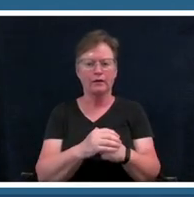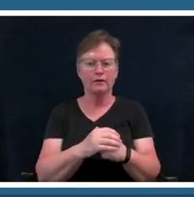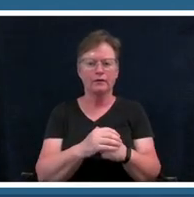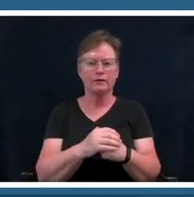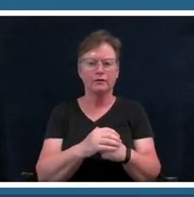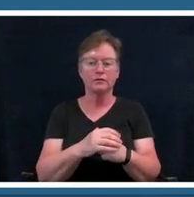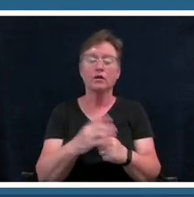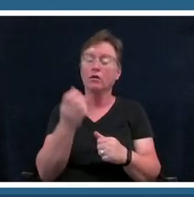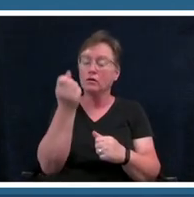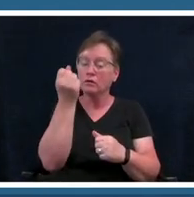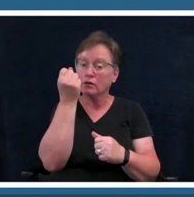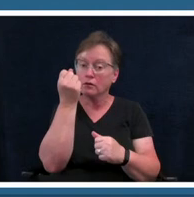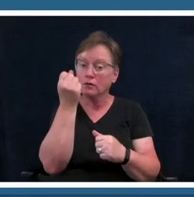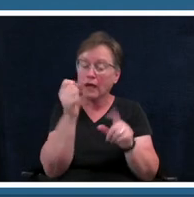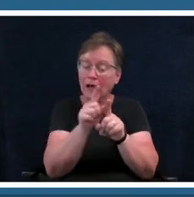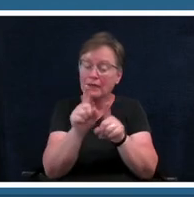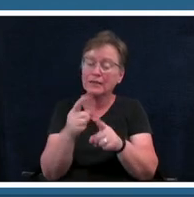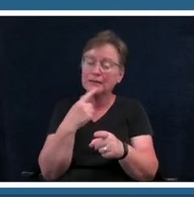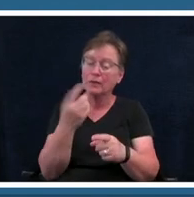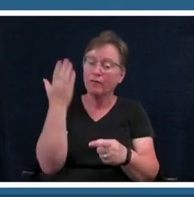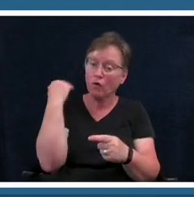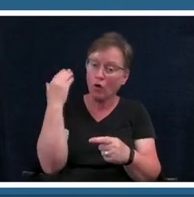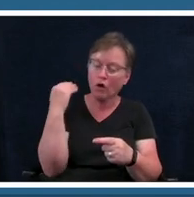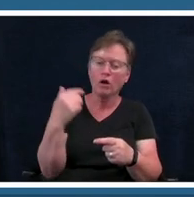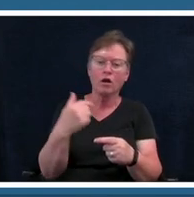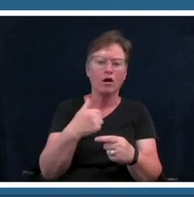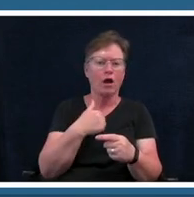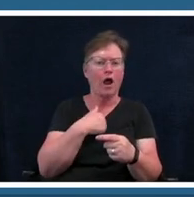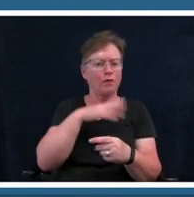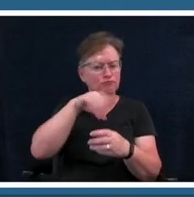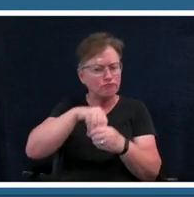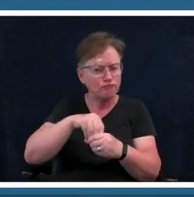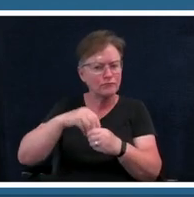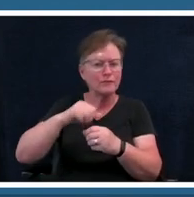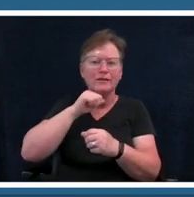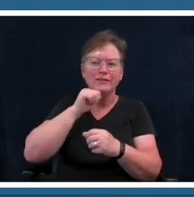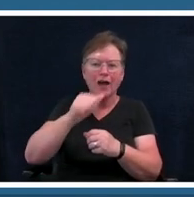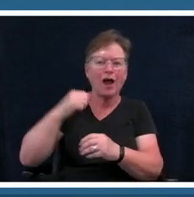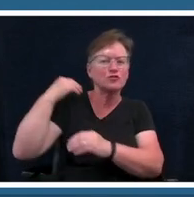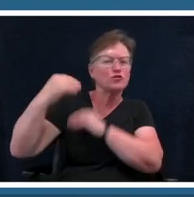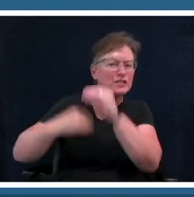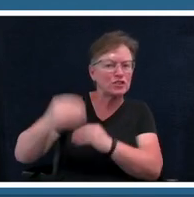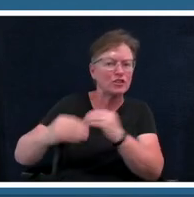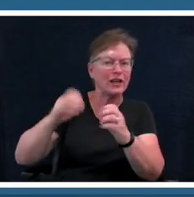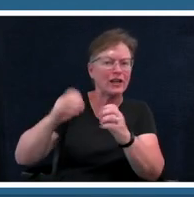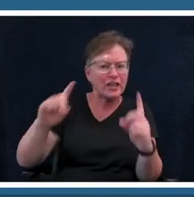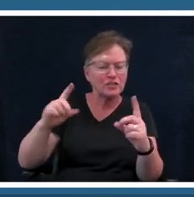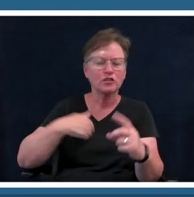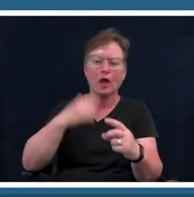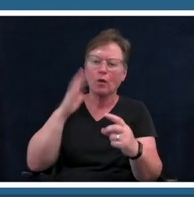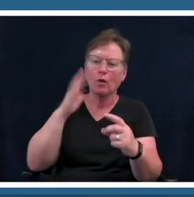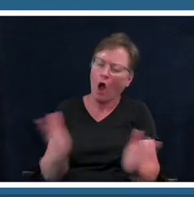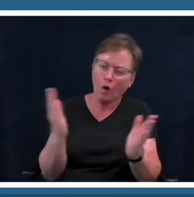to recommend some constant like feedback or critique